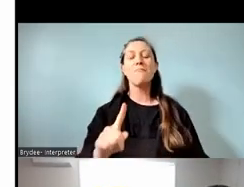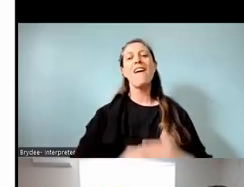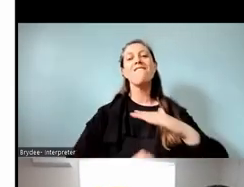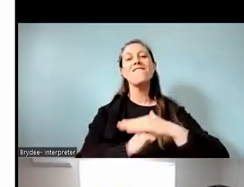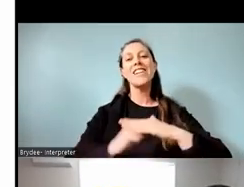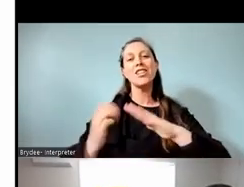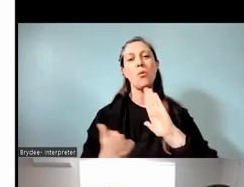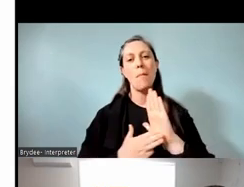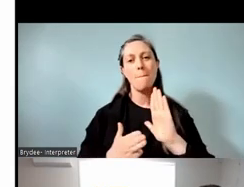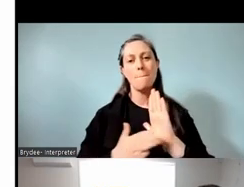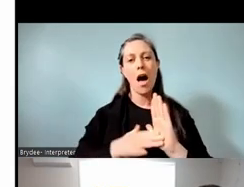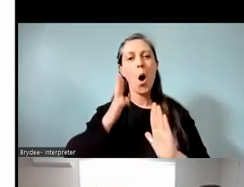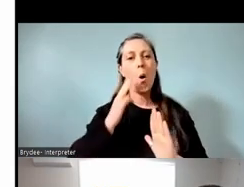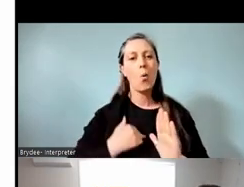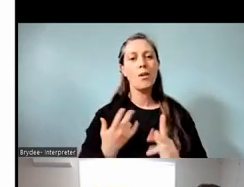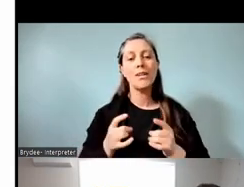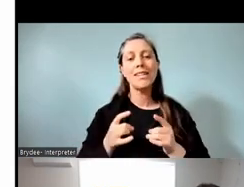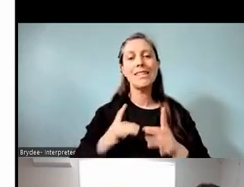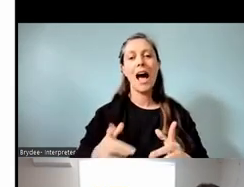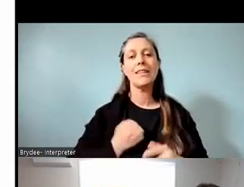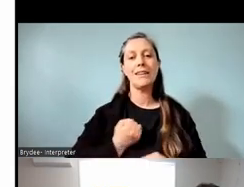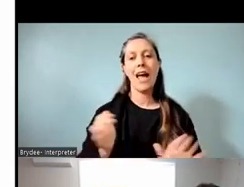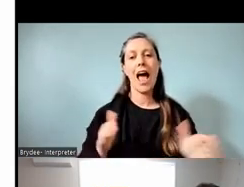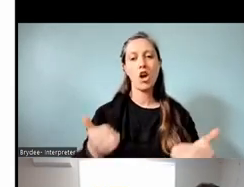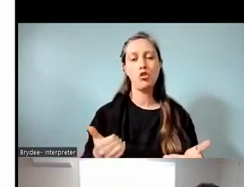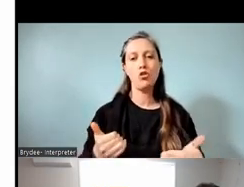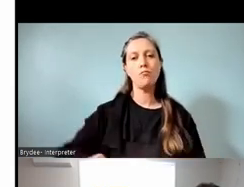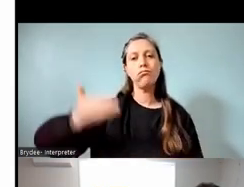when the rumaki first started in 2018.